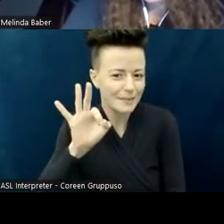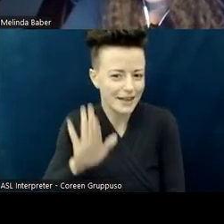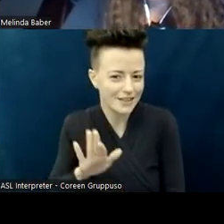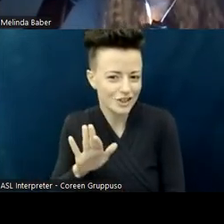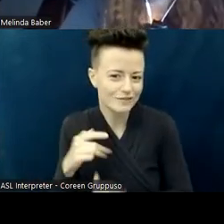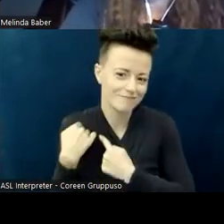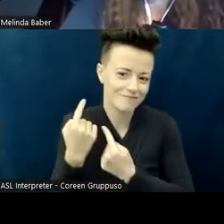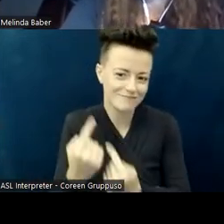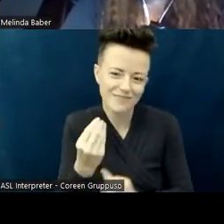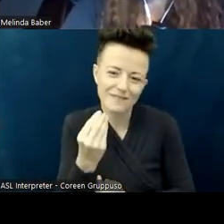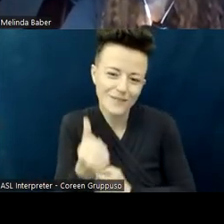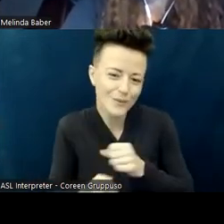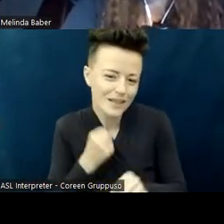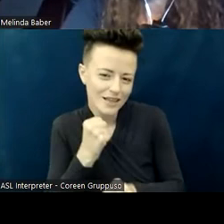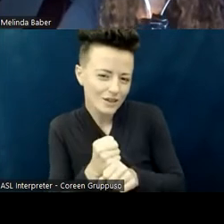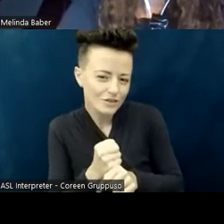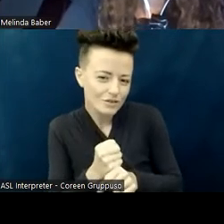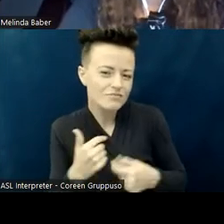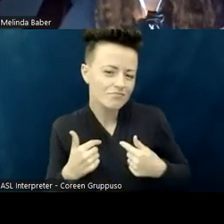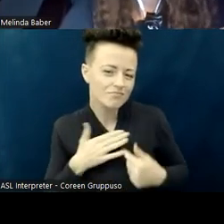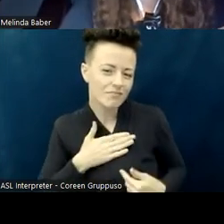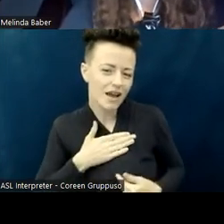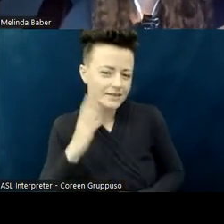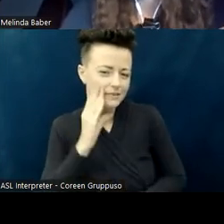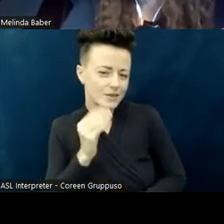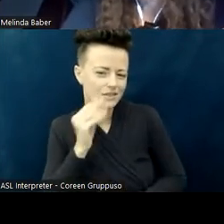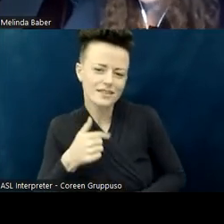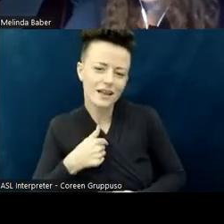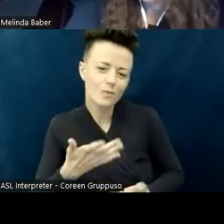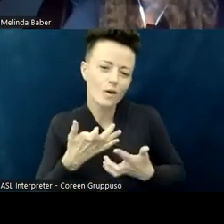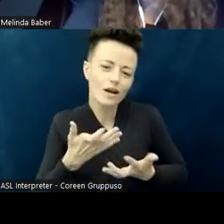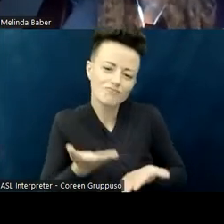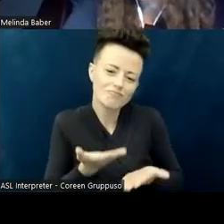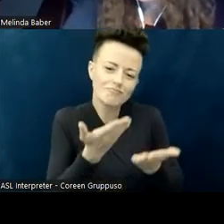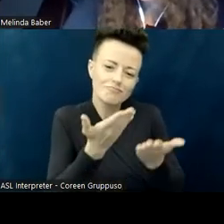I wanted to address things that my fellow clergy can do.